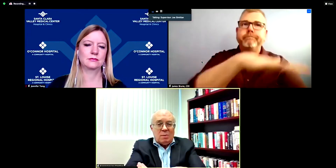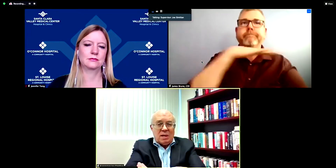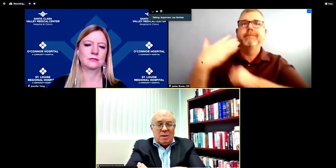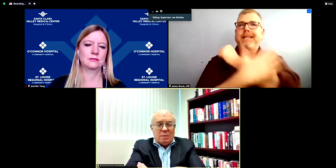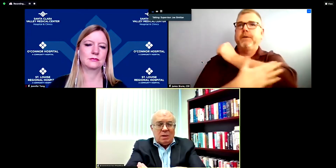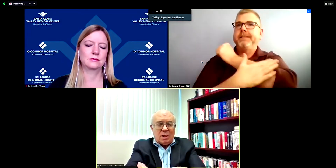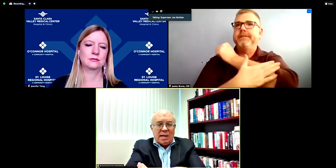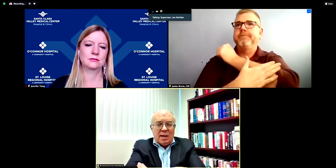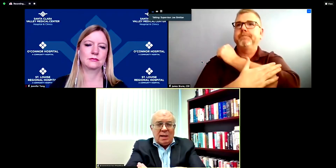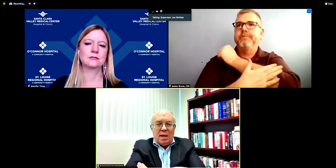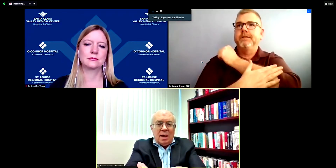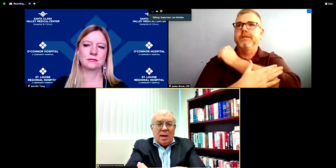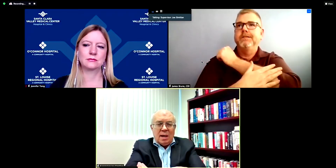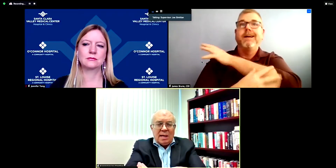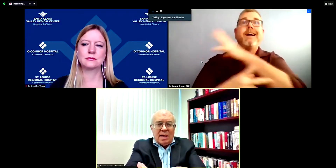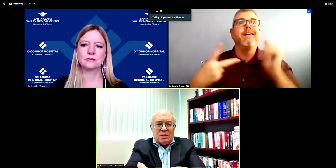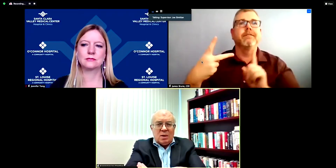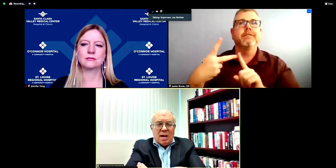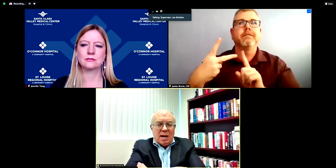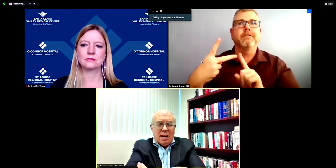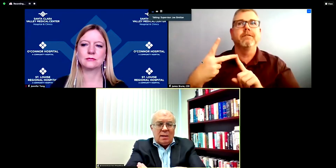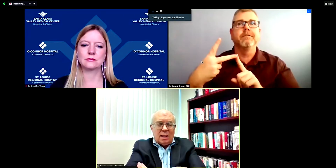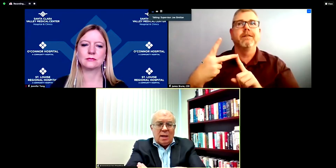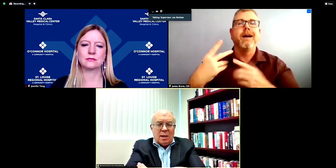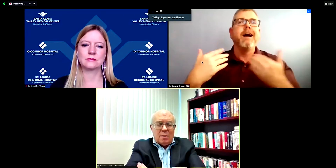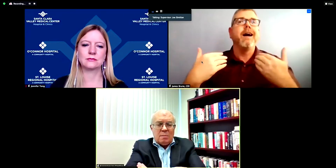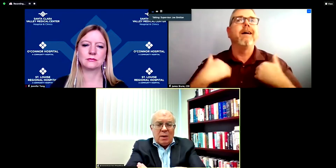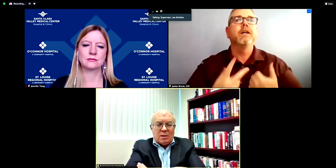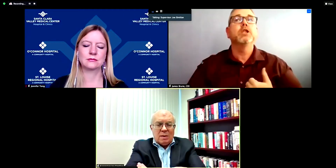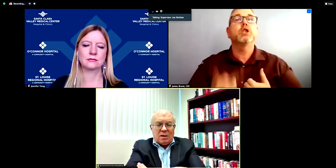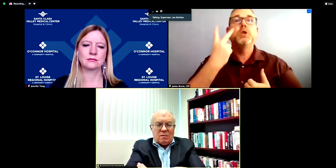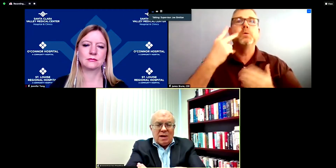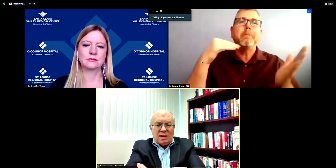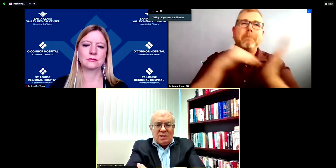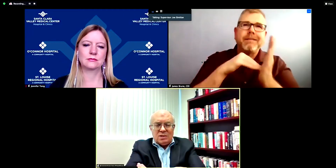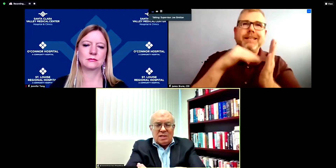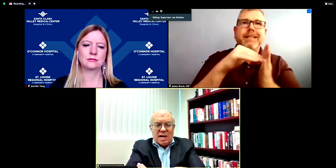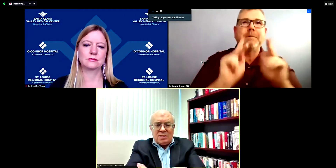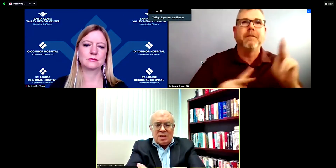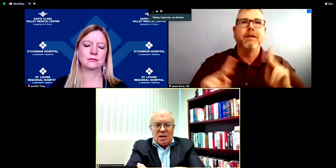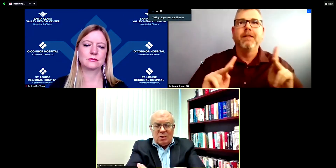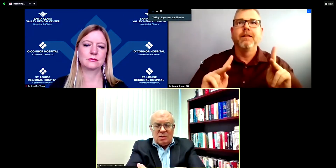million people in our county, uh Kaiser and uh Palo Alto Medical Foundation/Sutter.